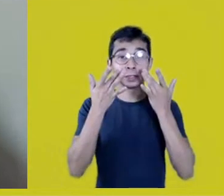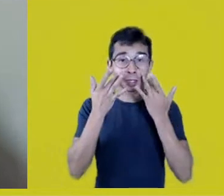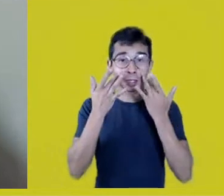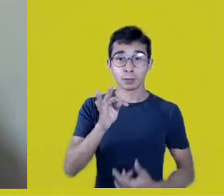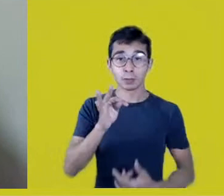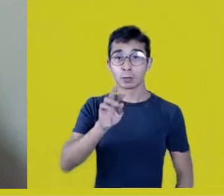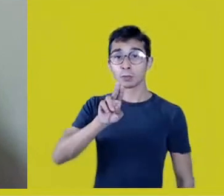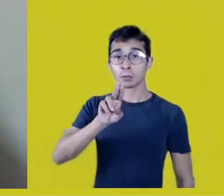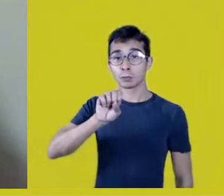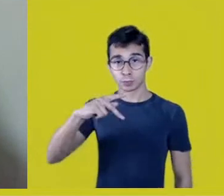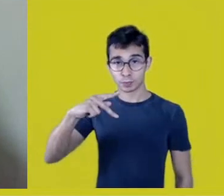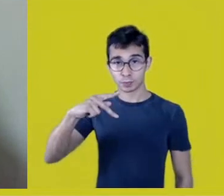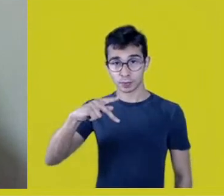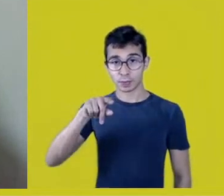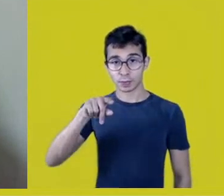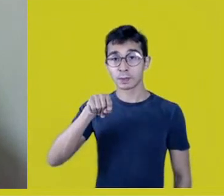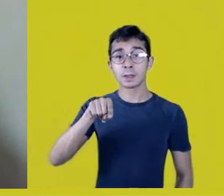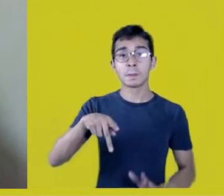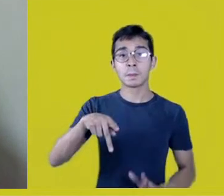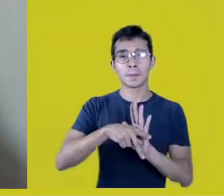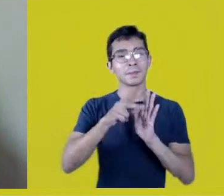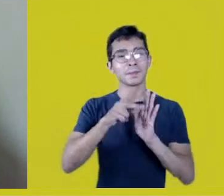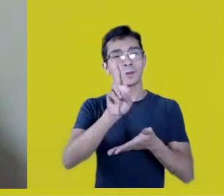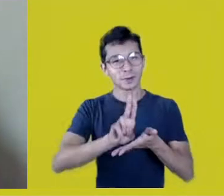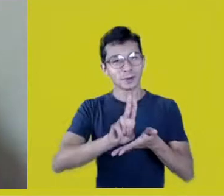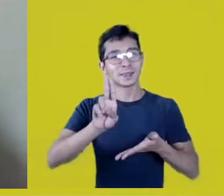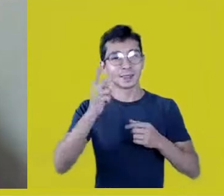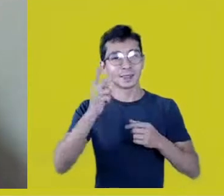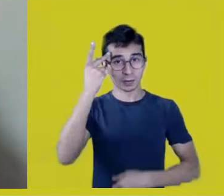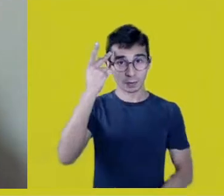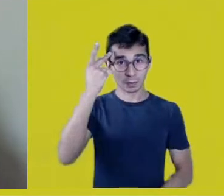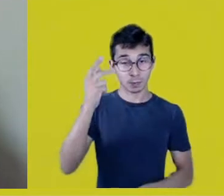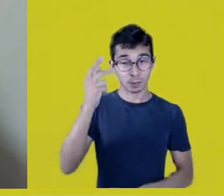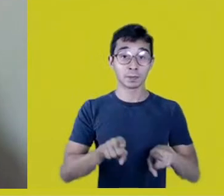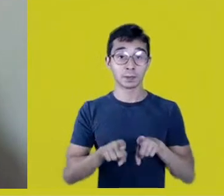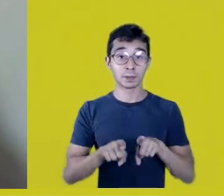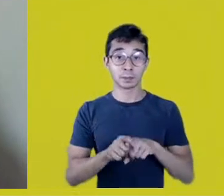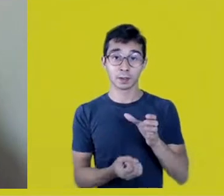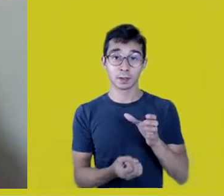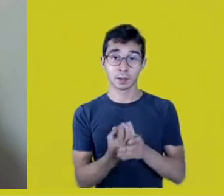and she also created, in 1999, the Balagan Company,